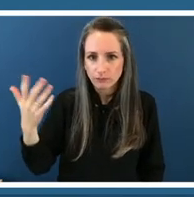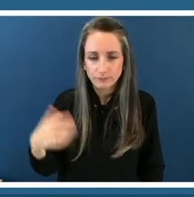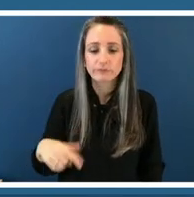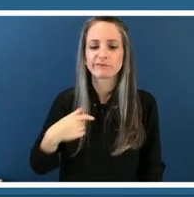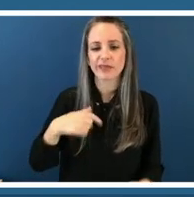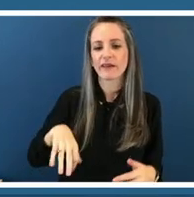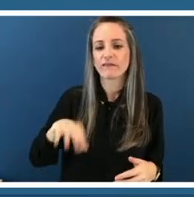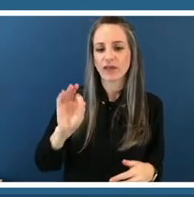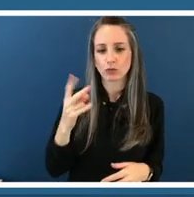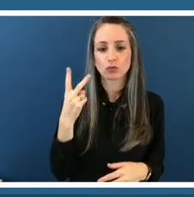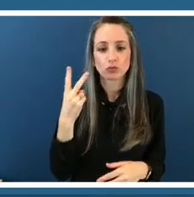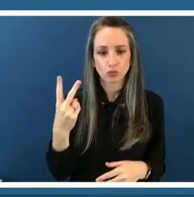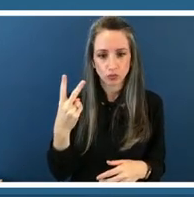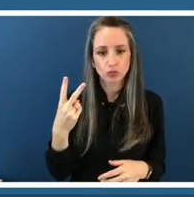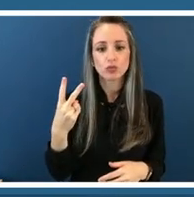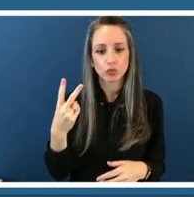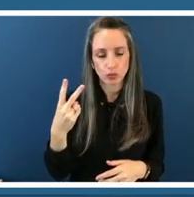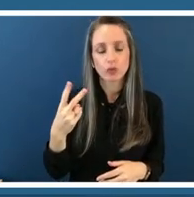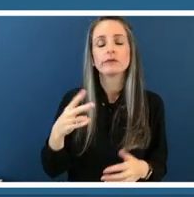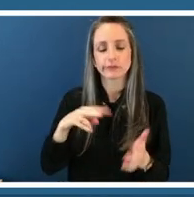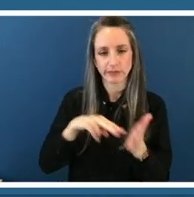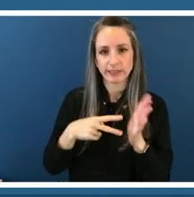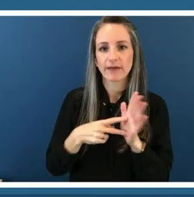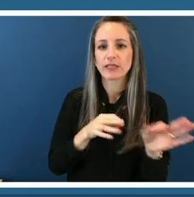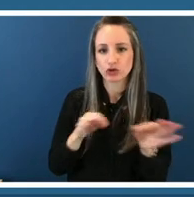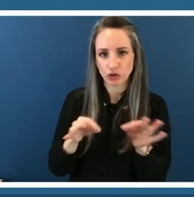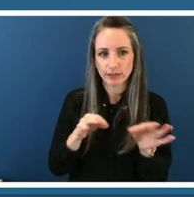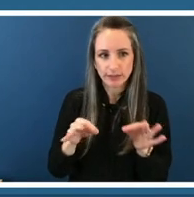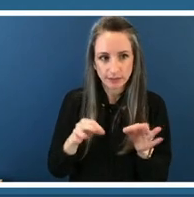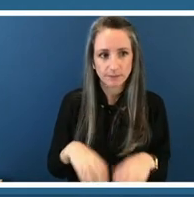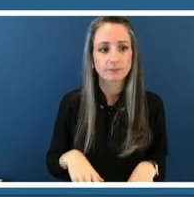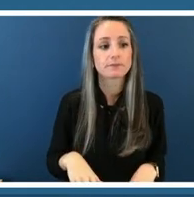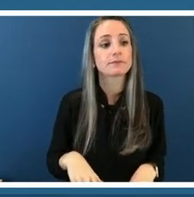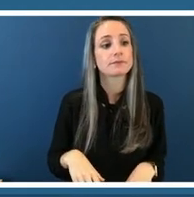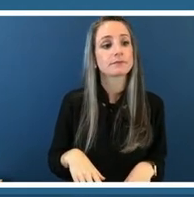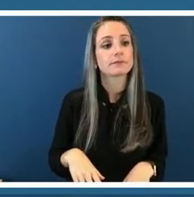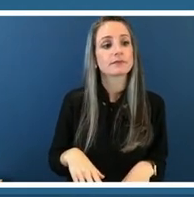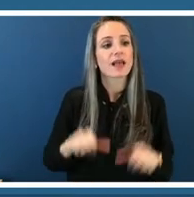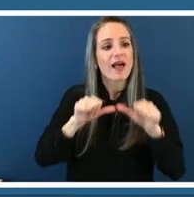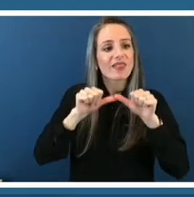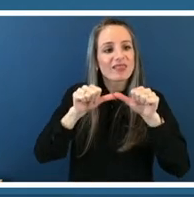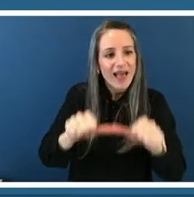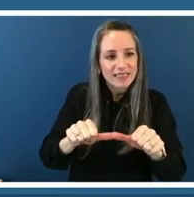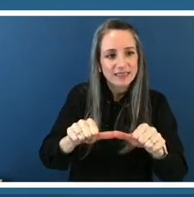studio museum of harlem a monument is a